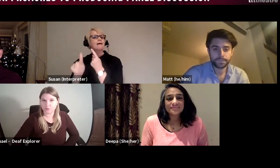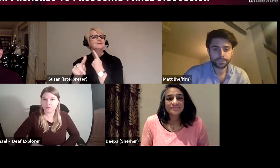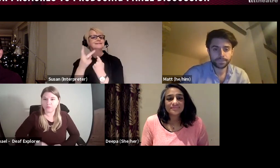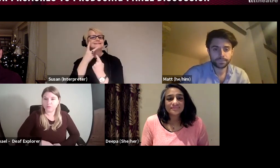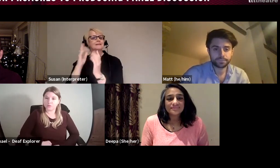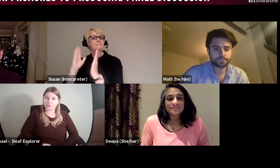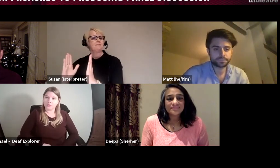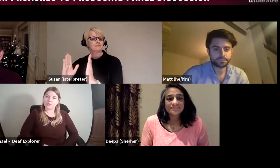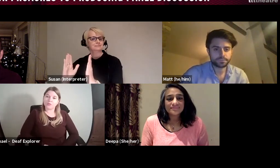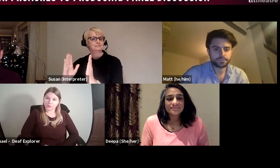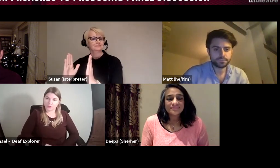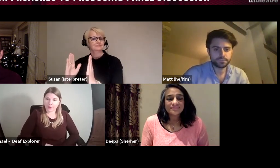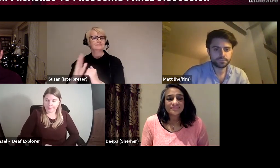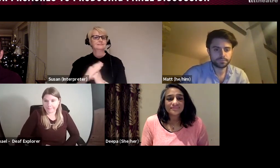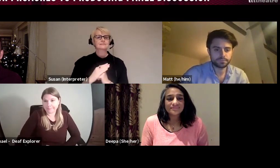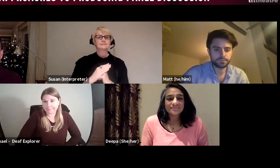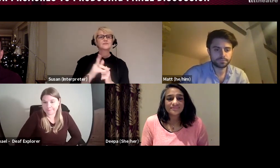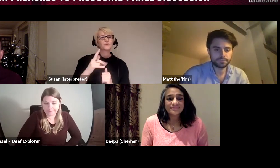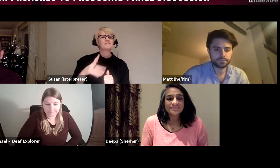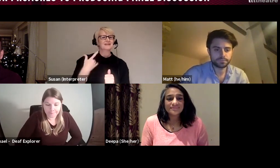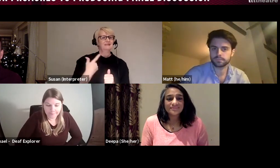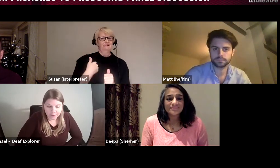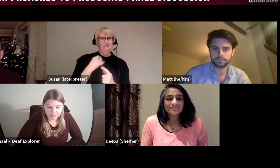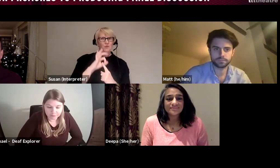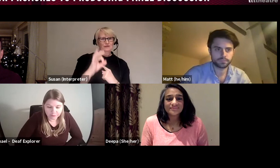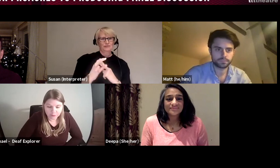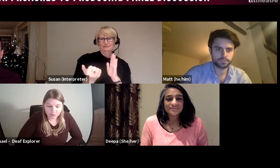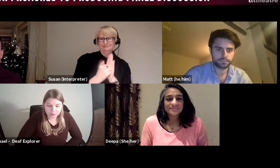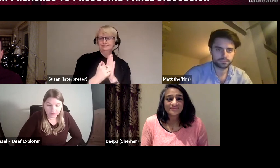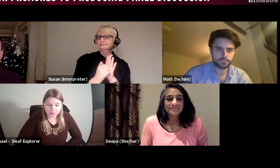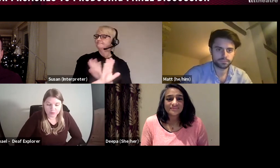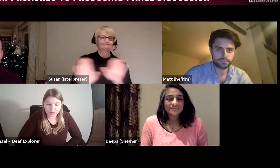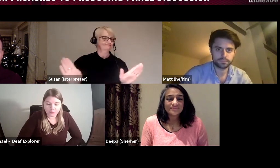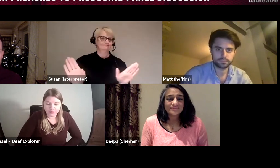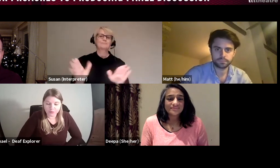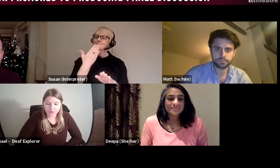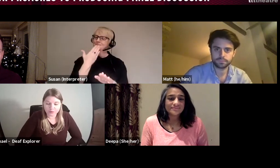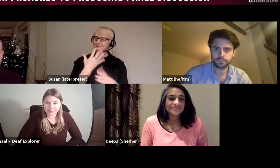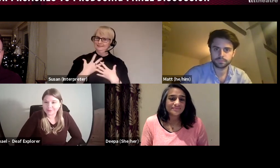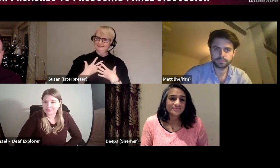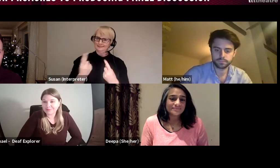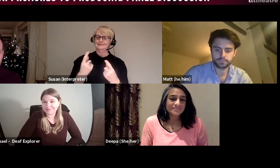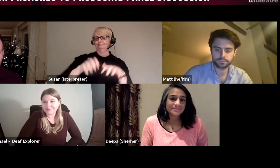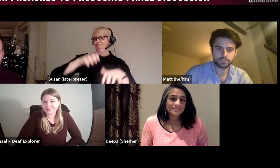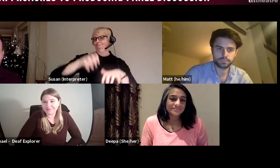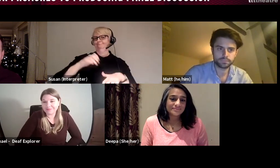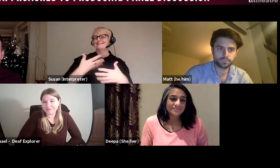There are no silly questions, all questions are welcome so pop them in as we go. Finally